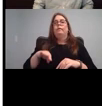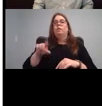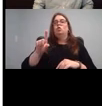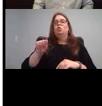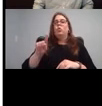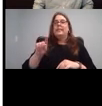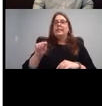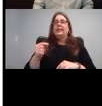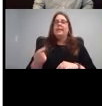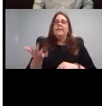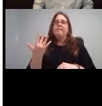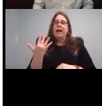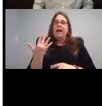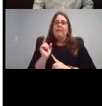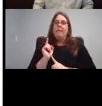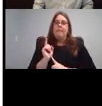you can do at home.